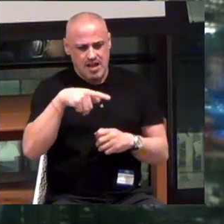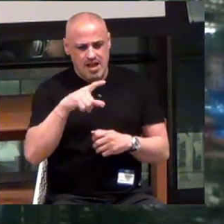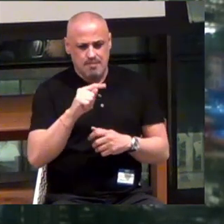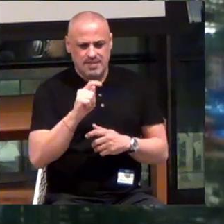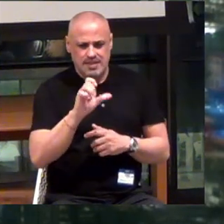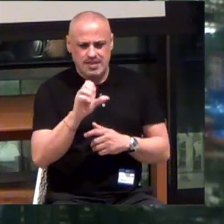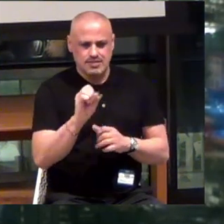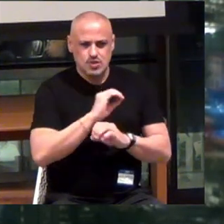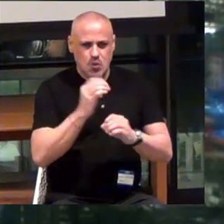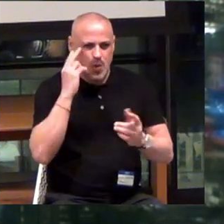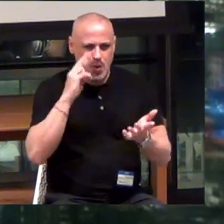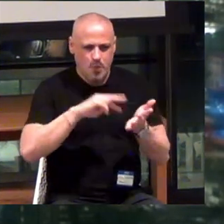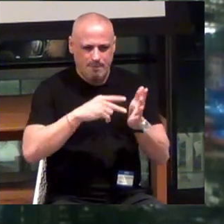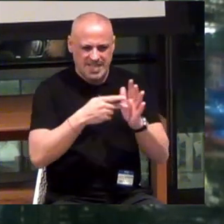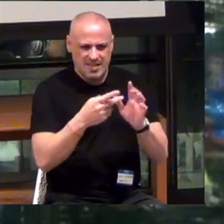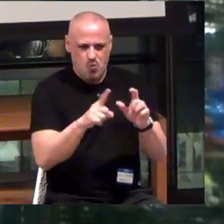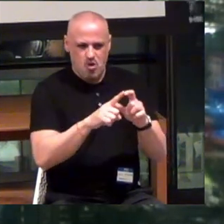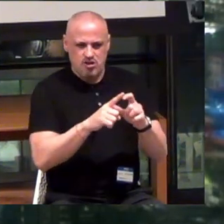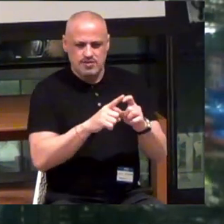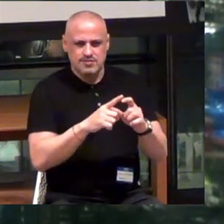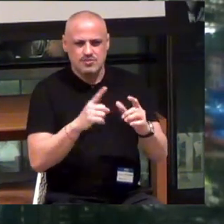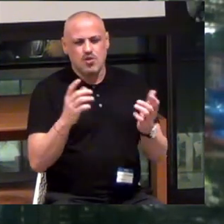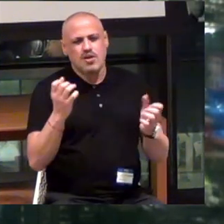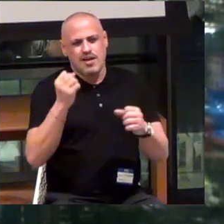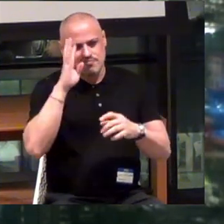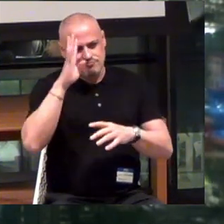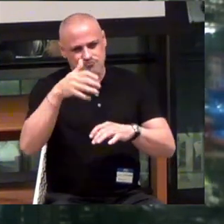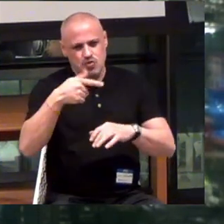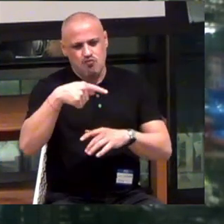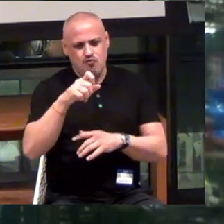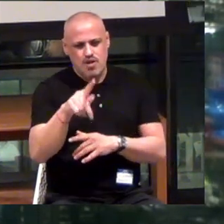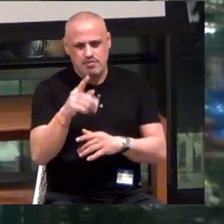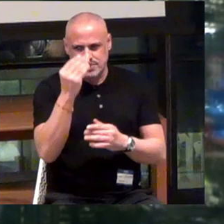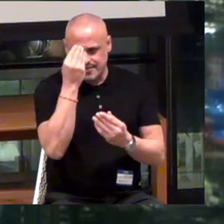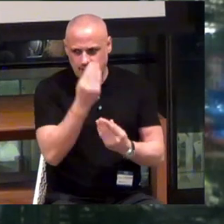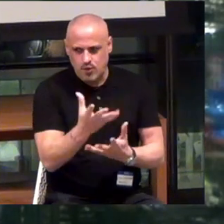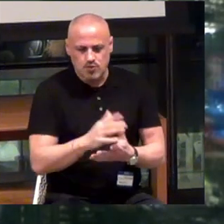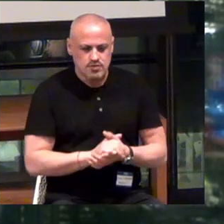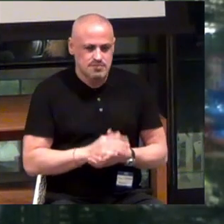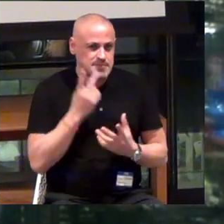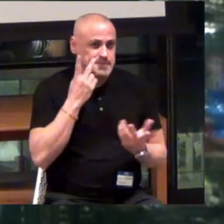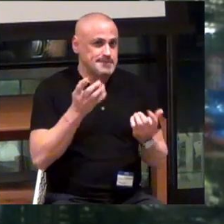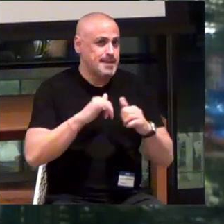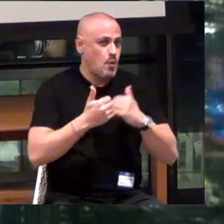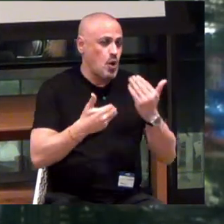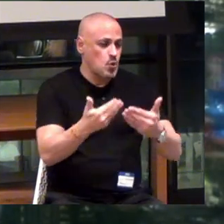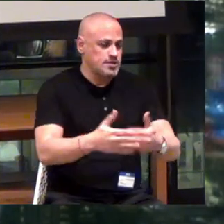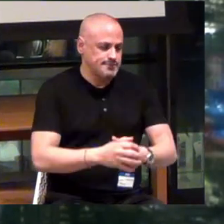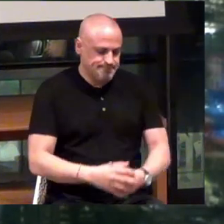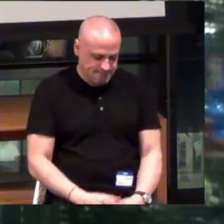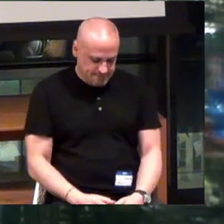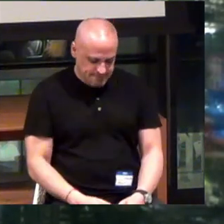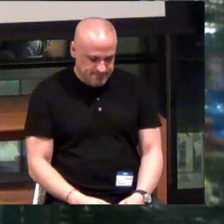I made a rap to tell you. Right now. Let's see how this goes. All right.